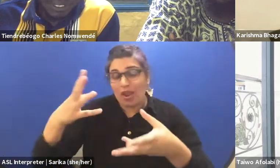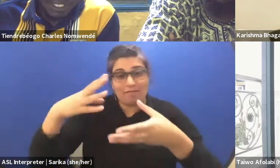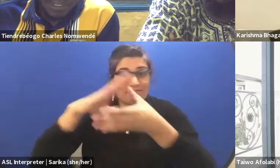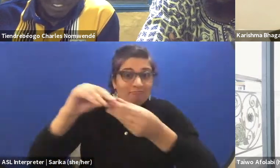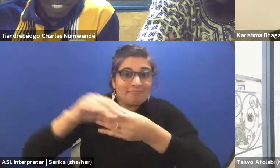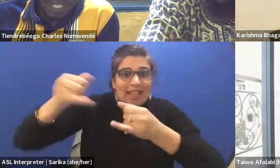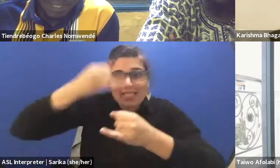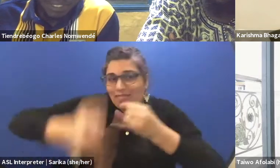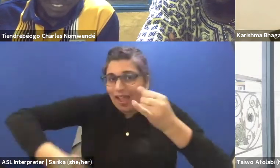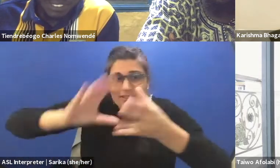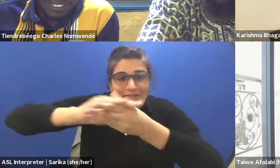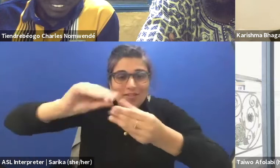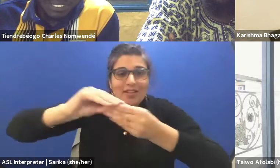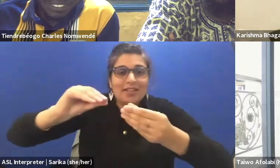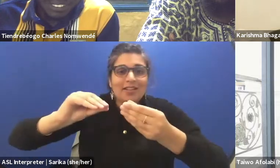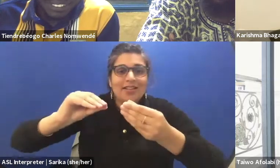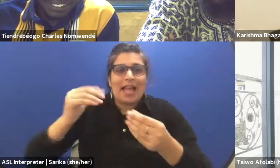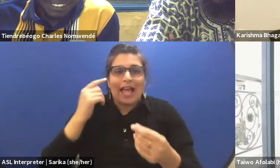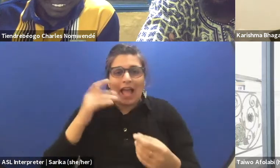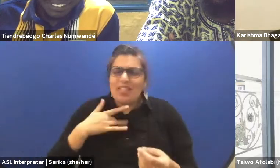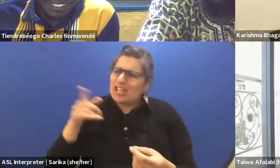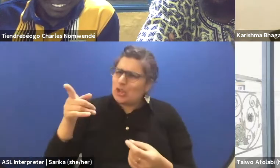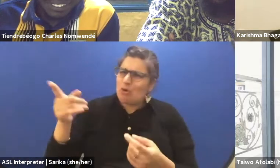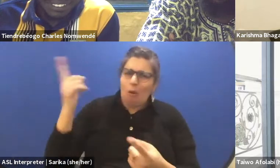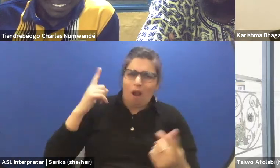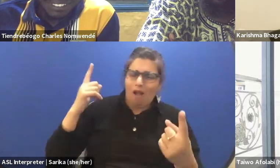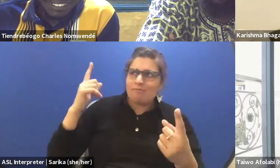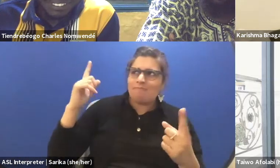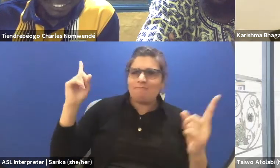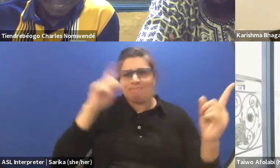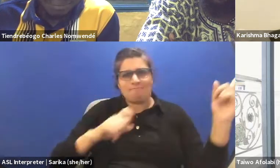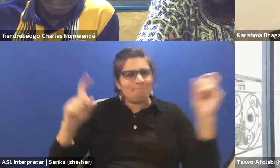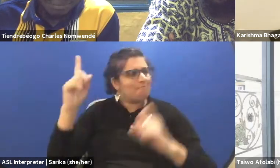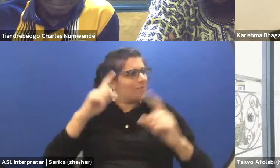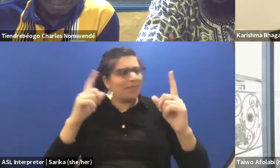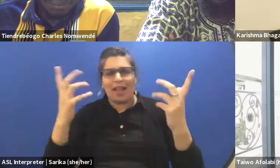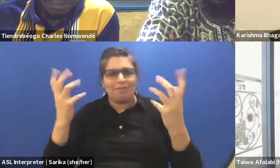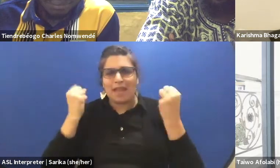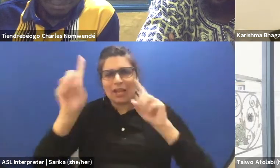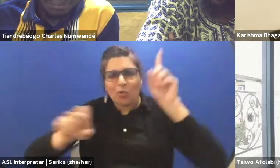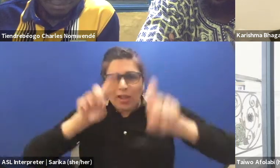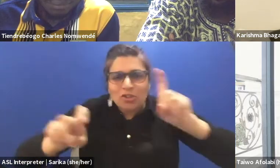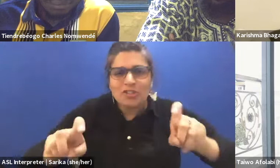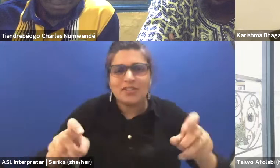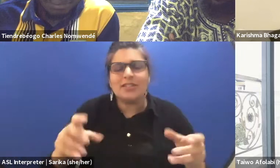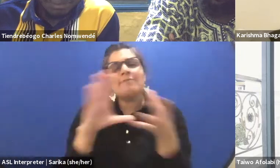'Cause I think you've asked a lot of questions. You said a lot of things that hopefully we can point down them,